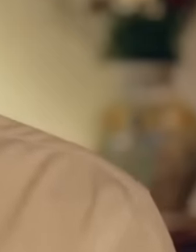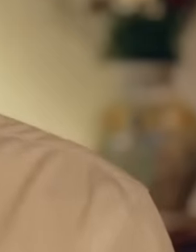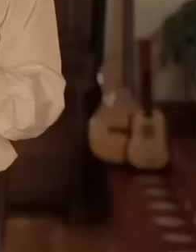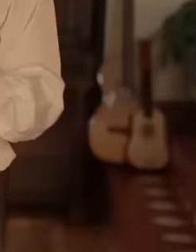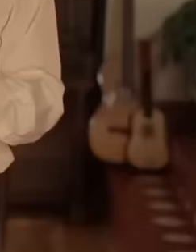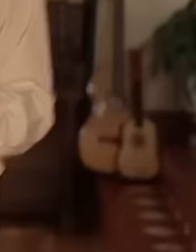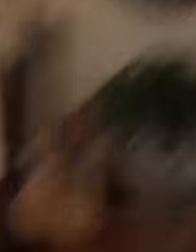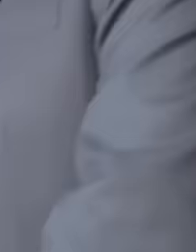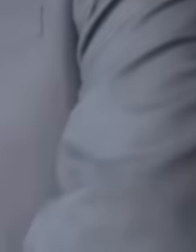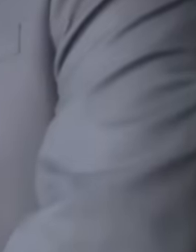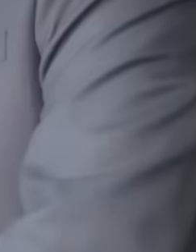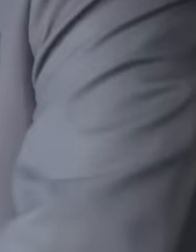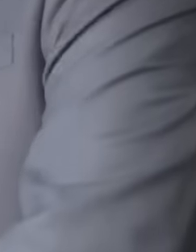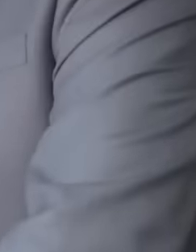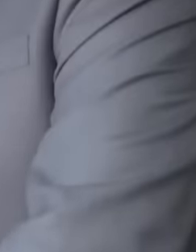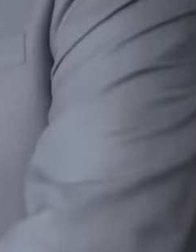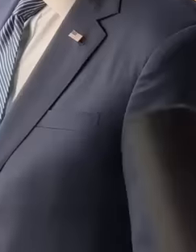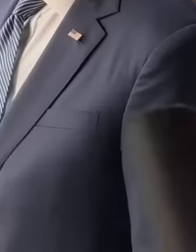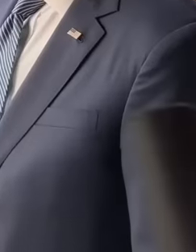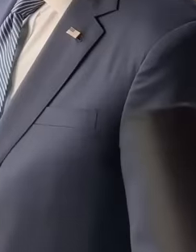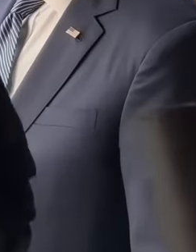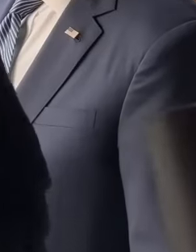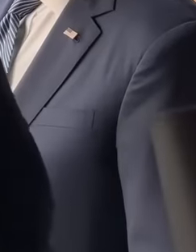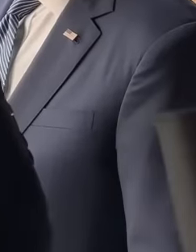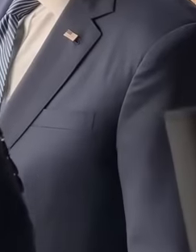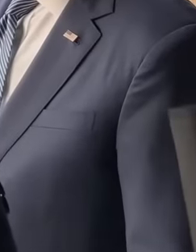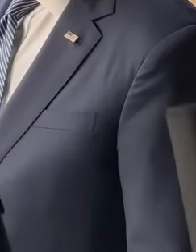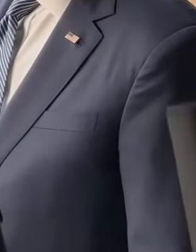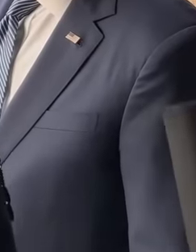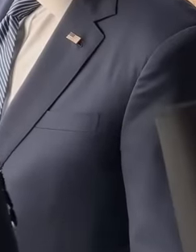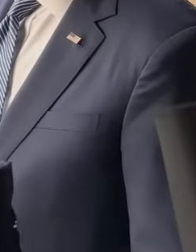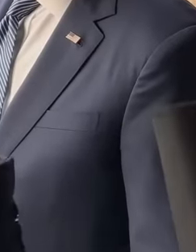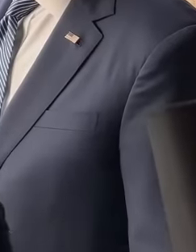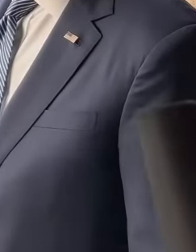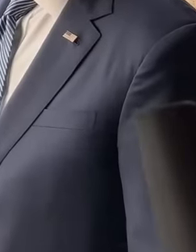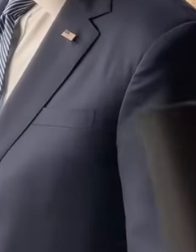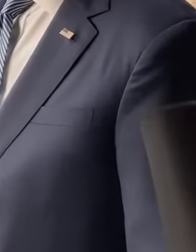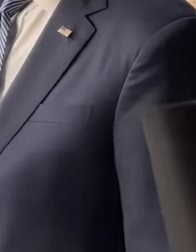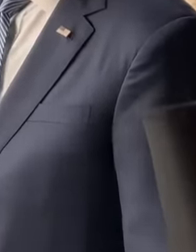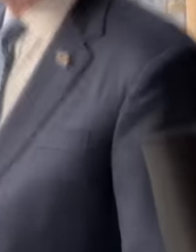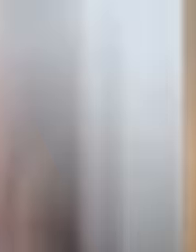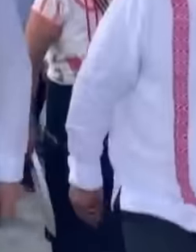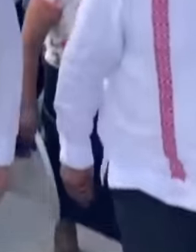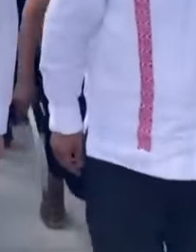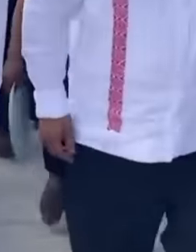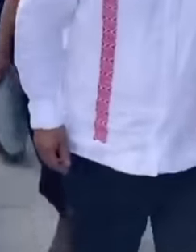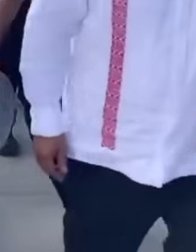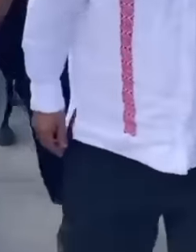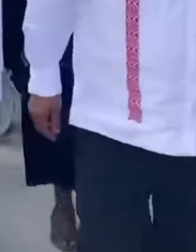political career. President López Obrador has demonstrated his popularity among sectors like the